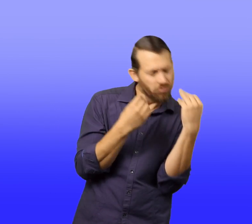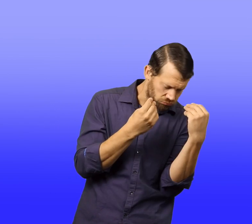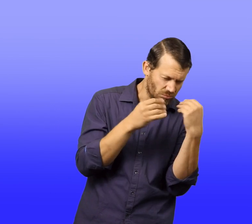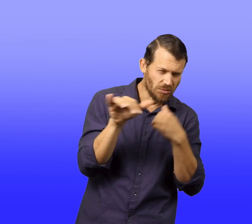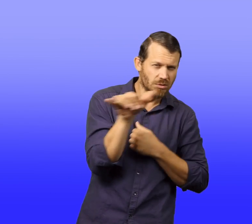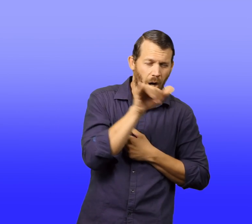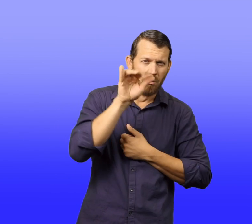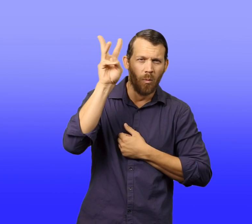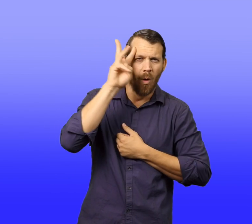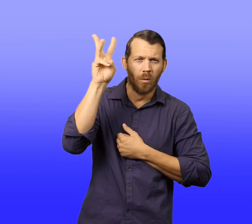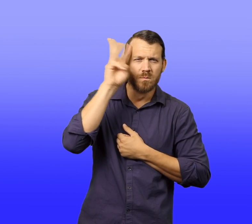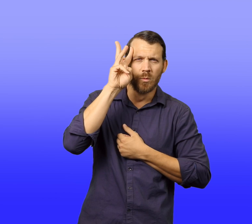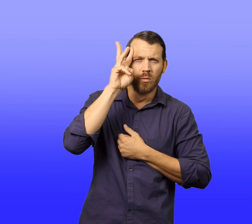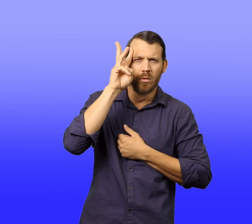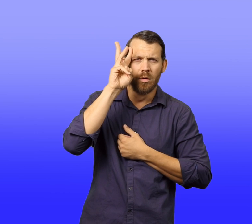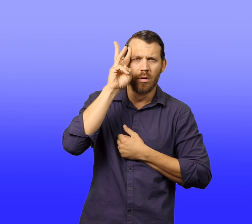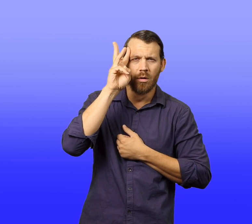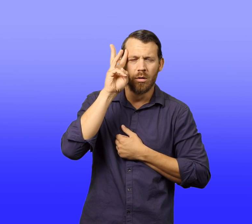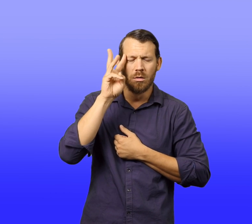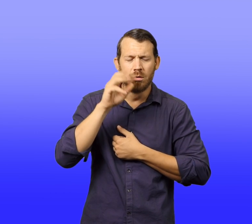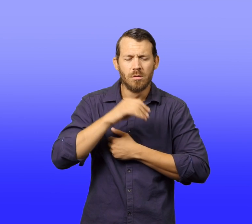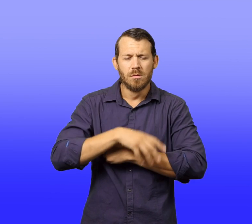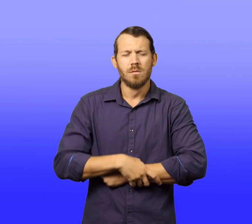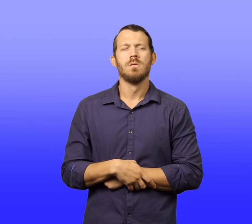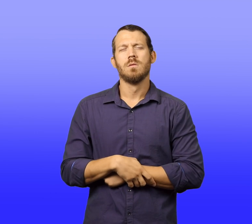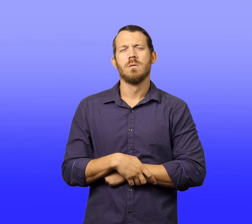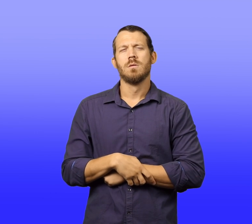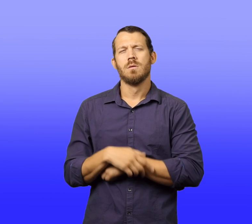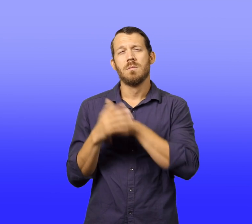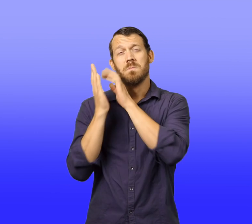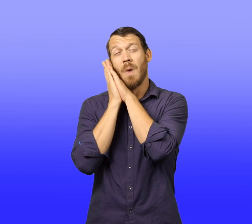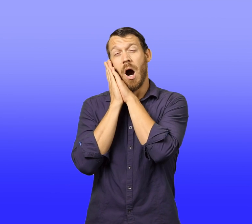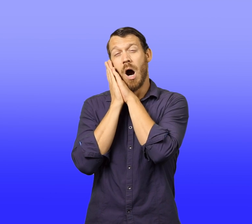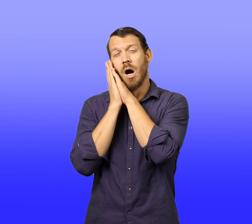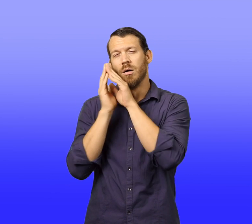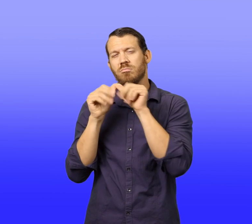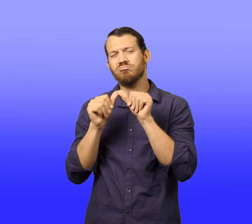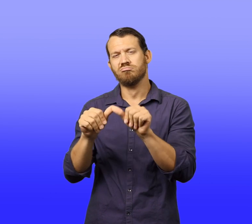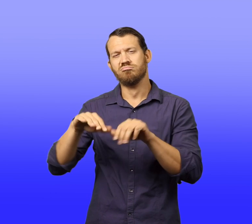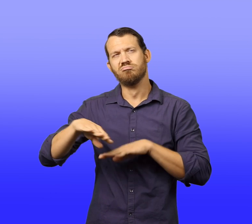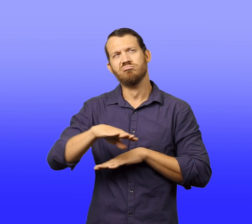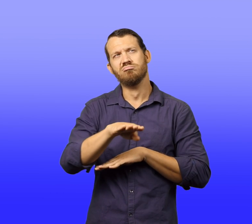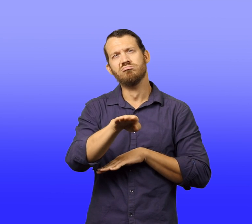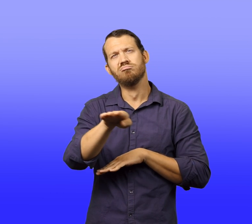But, his bed traveled on.